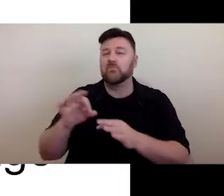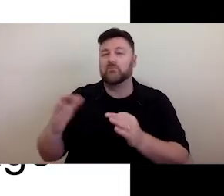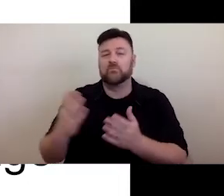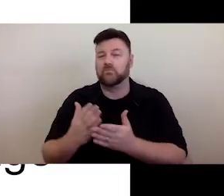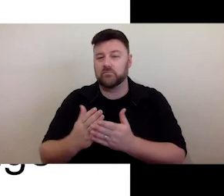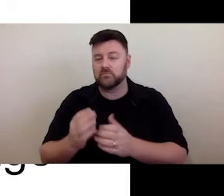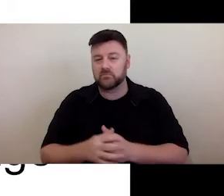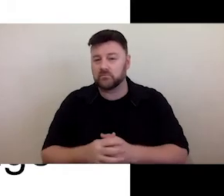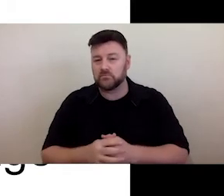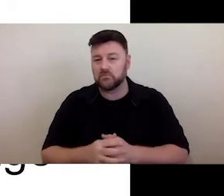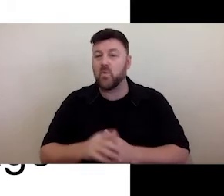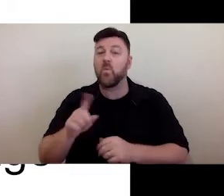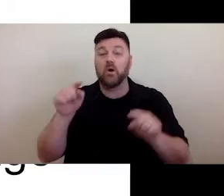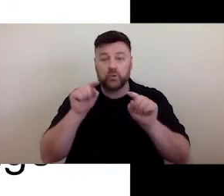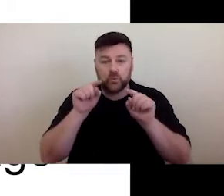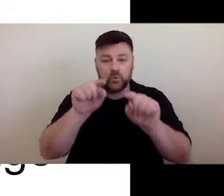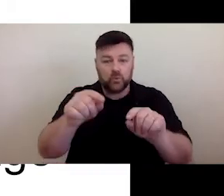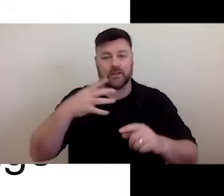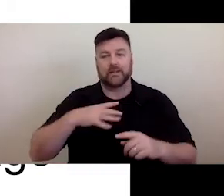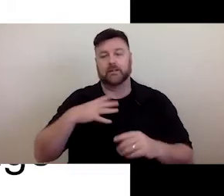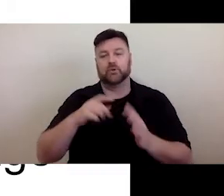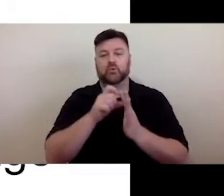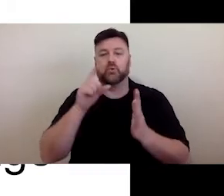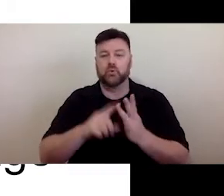So what you need to do is understand your audiences that you